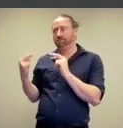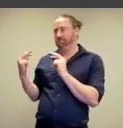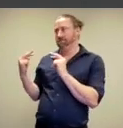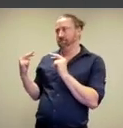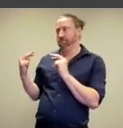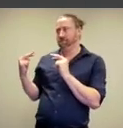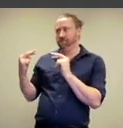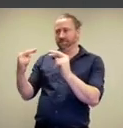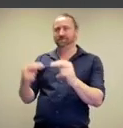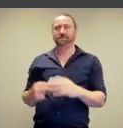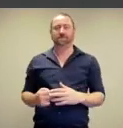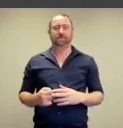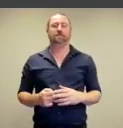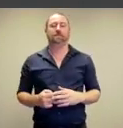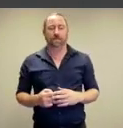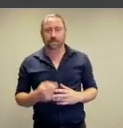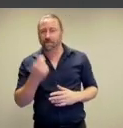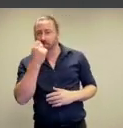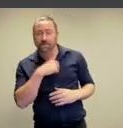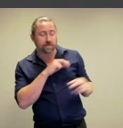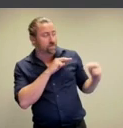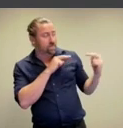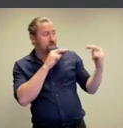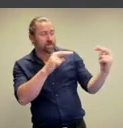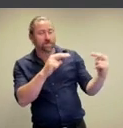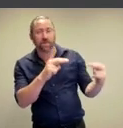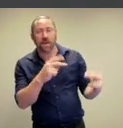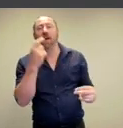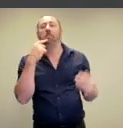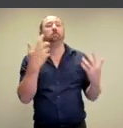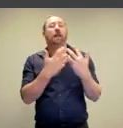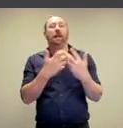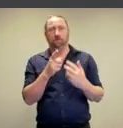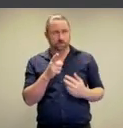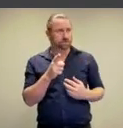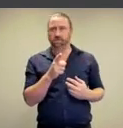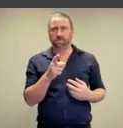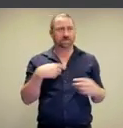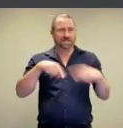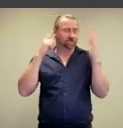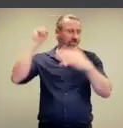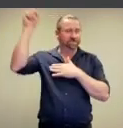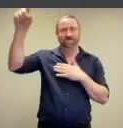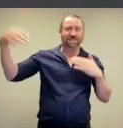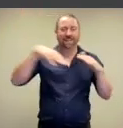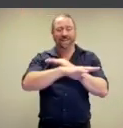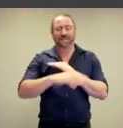Marina, ah a few of us will turn left and good chunk are gonna look for another